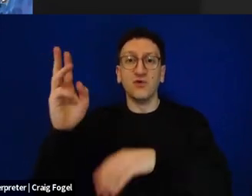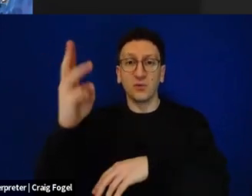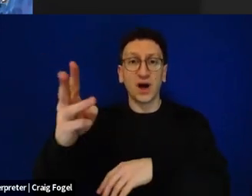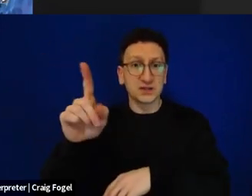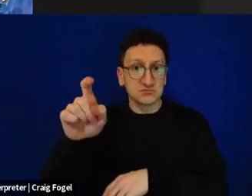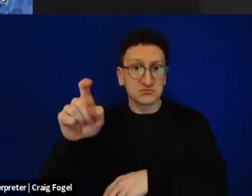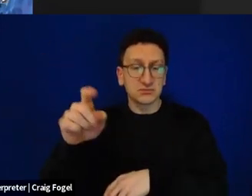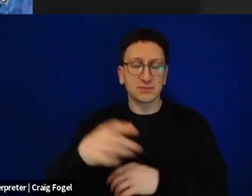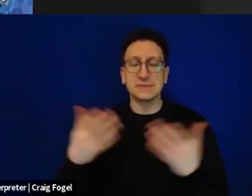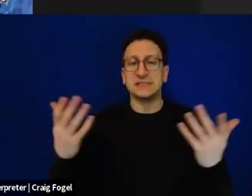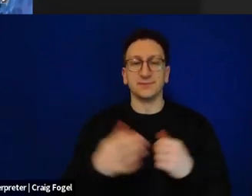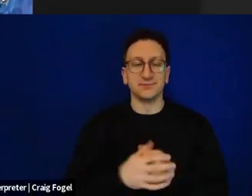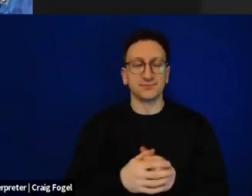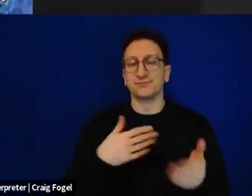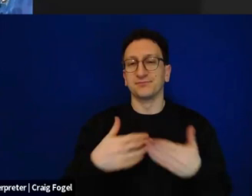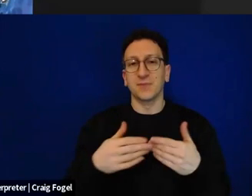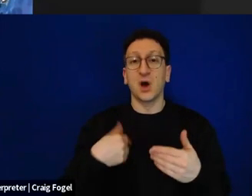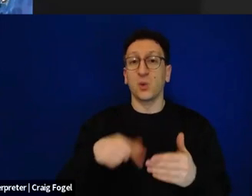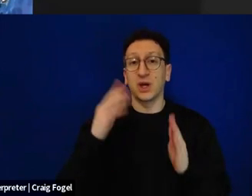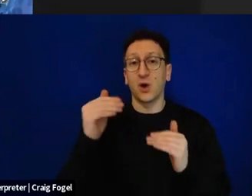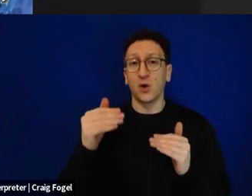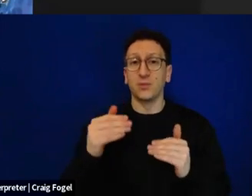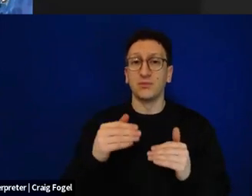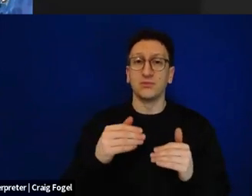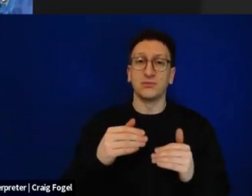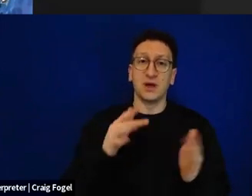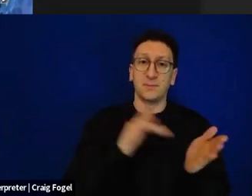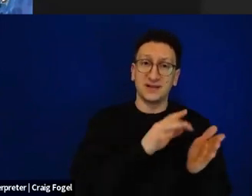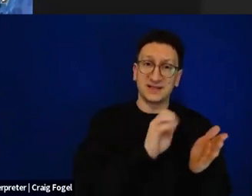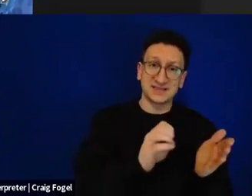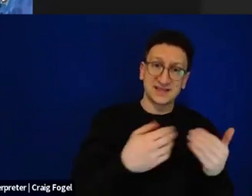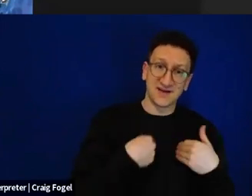that peace will come not only in the Middle East, but also to the Ukrainian people soon.